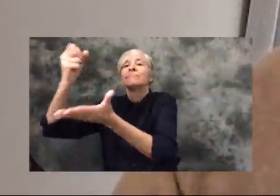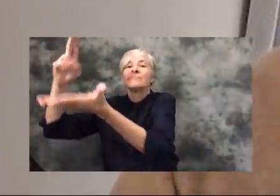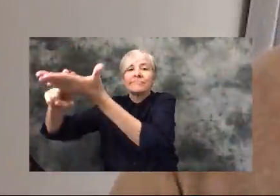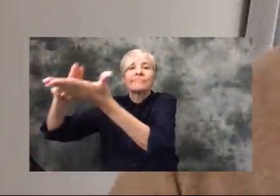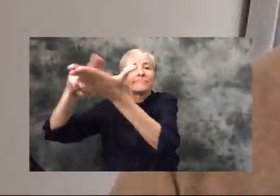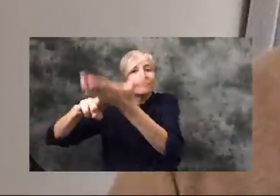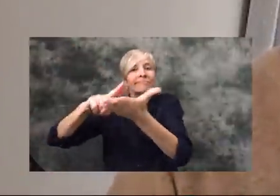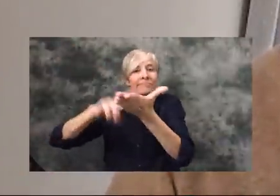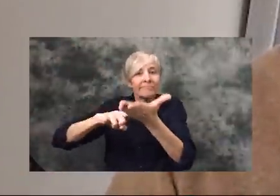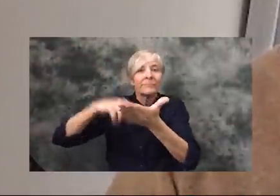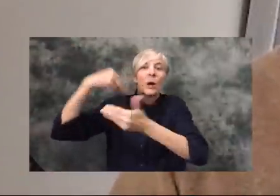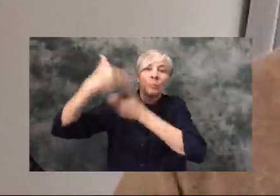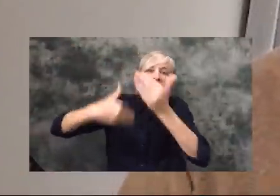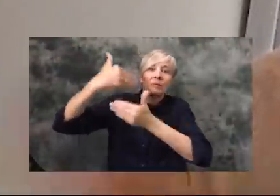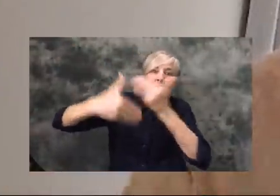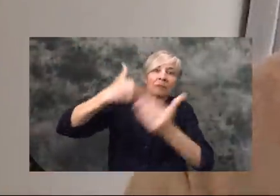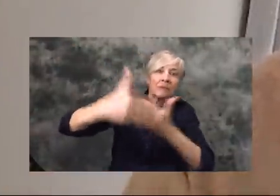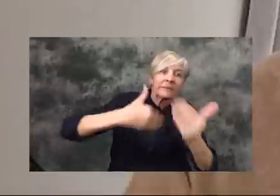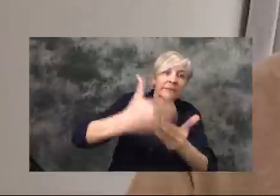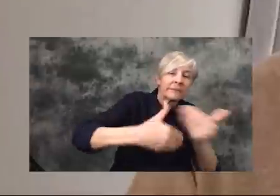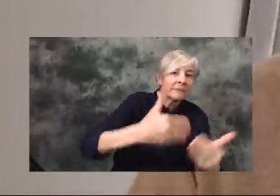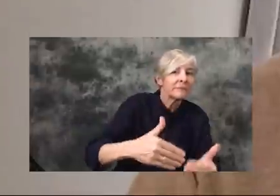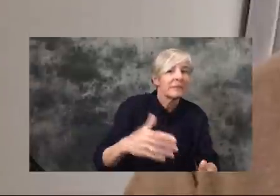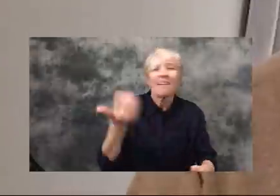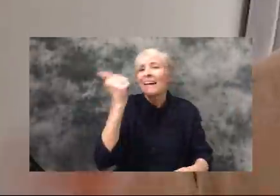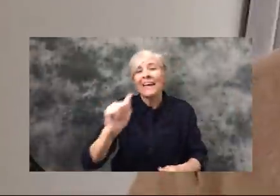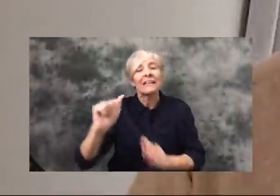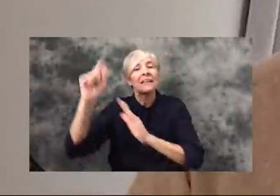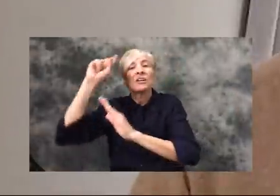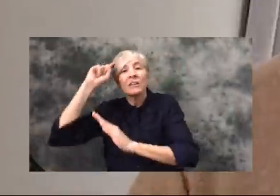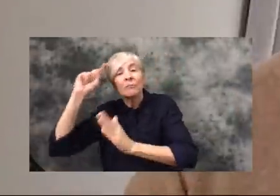across the country and any one of our government agencies (or any agency really)